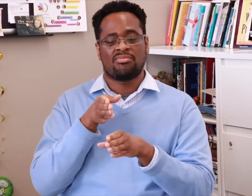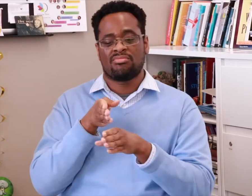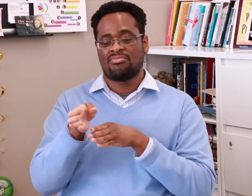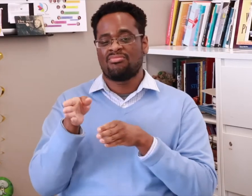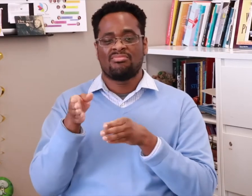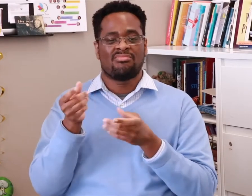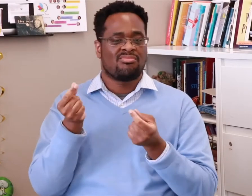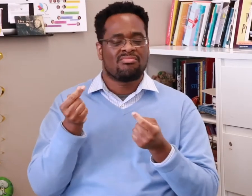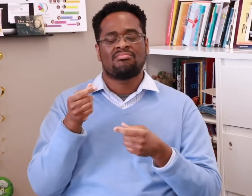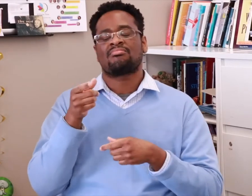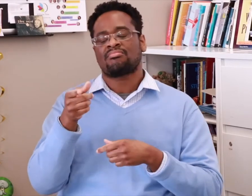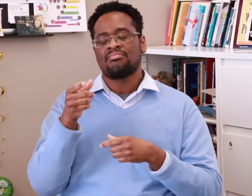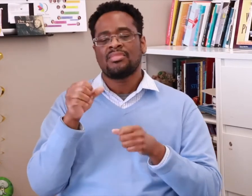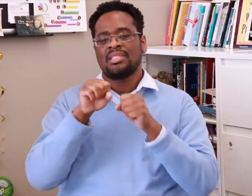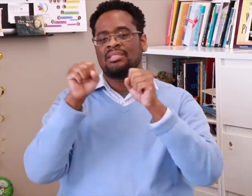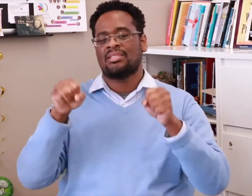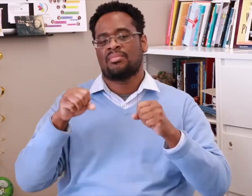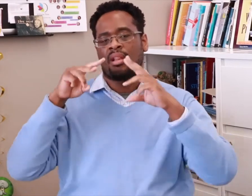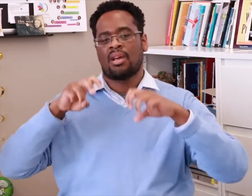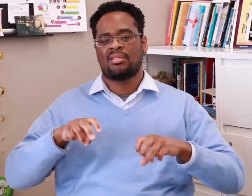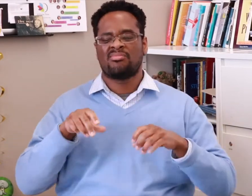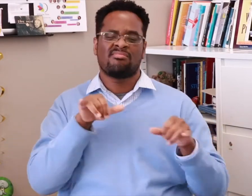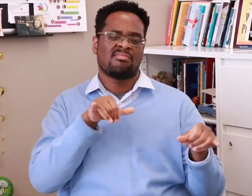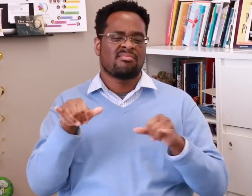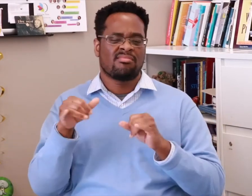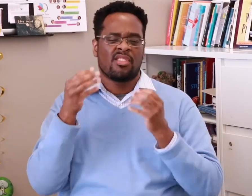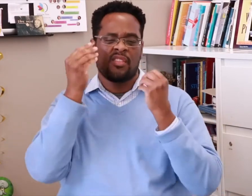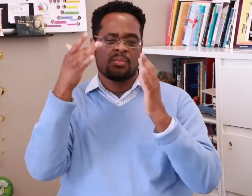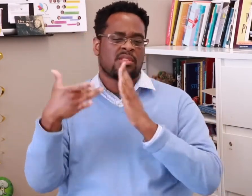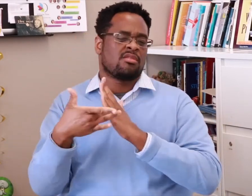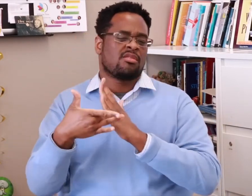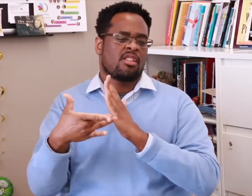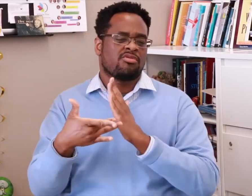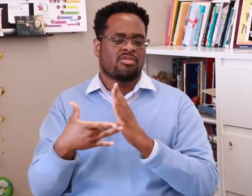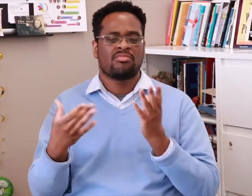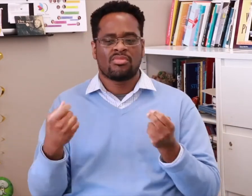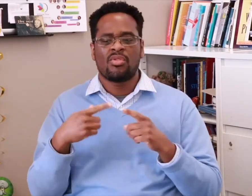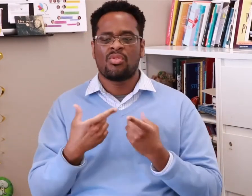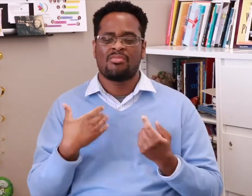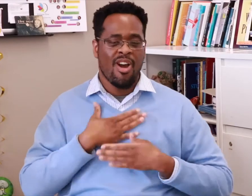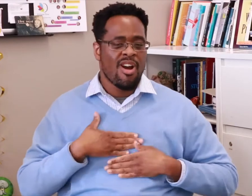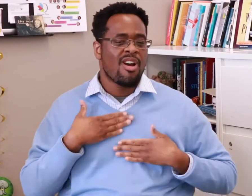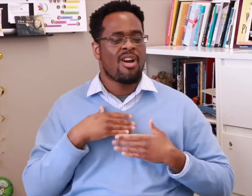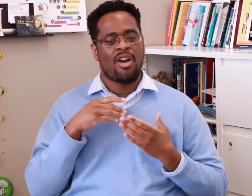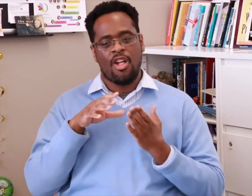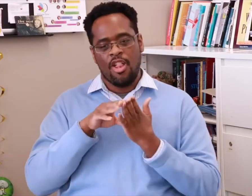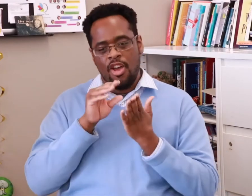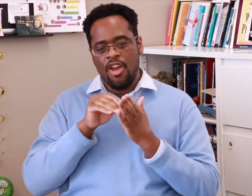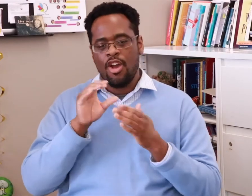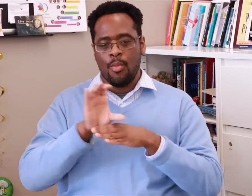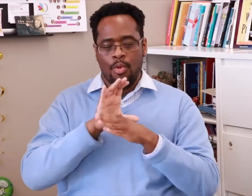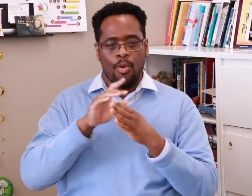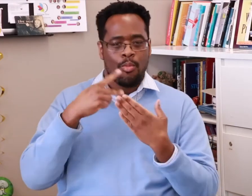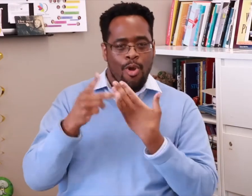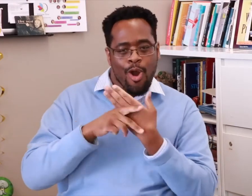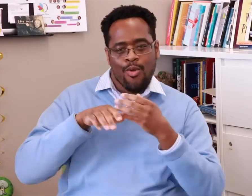which is very similar to Information Technology. I really enjoyed learning about various computing